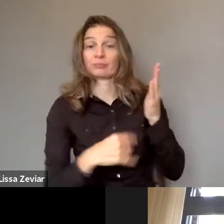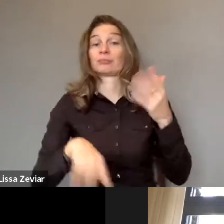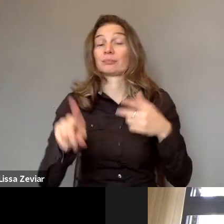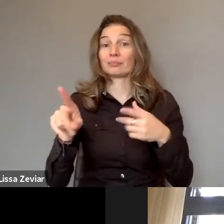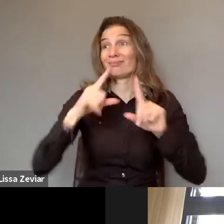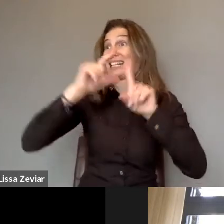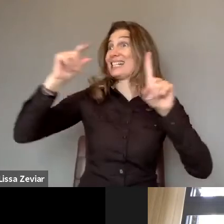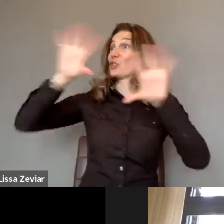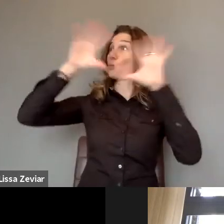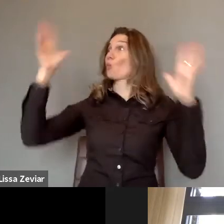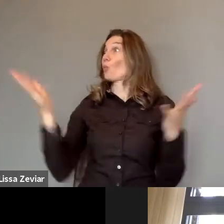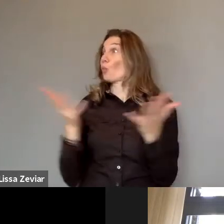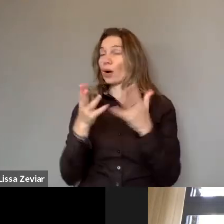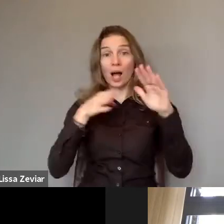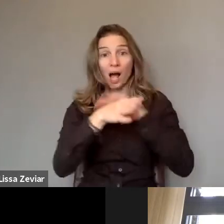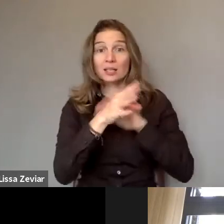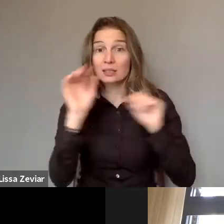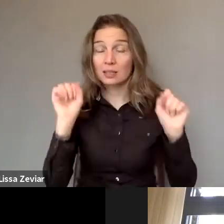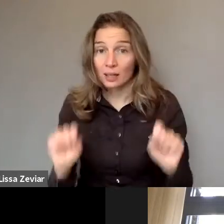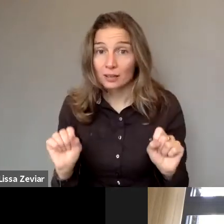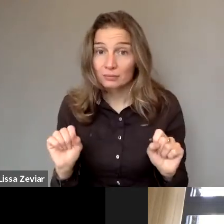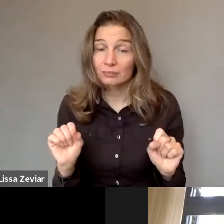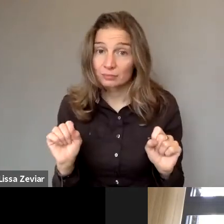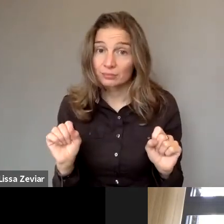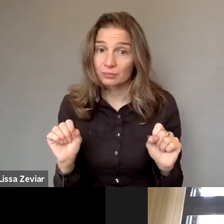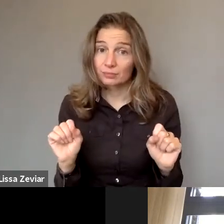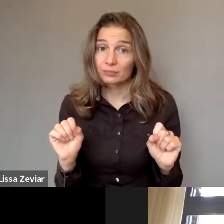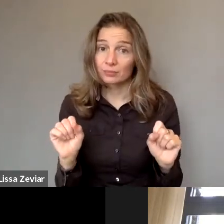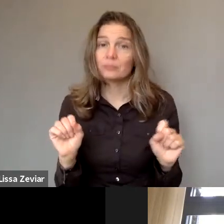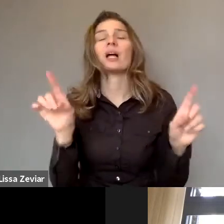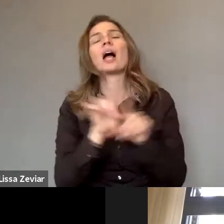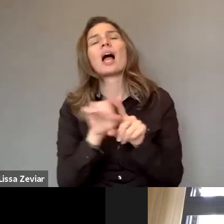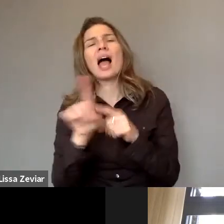making sure that there is access to protection and shelter.